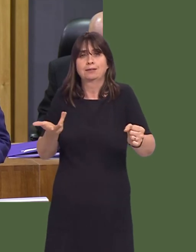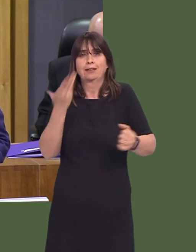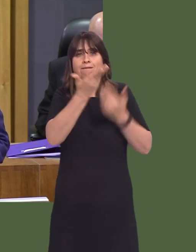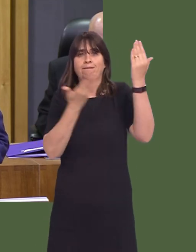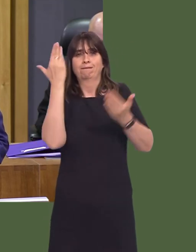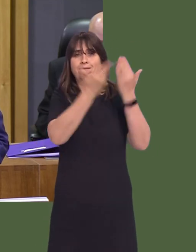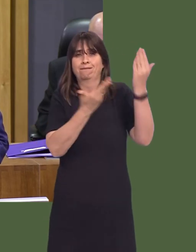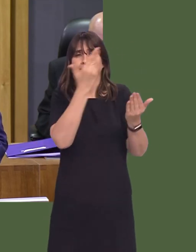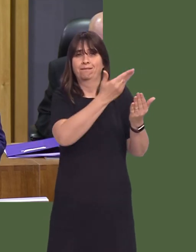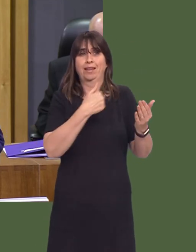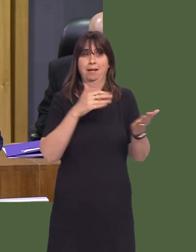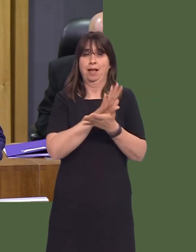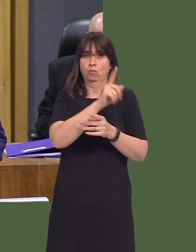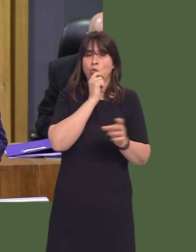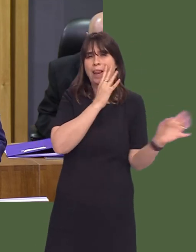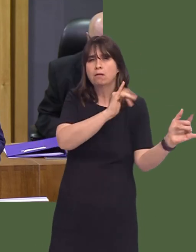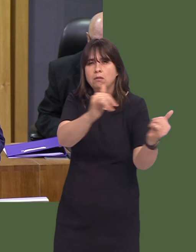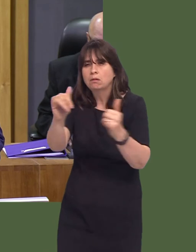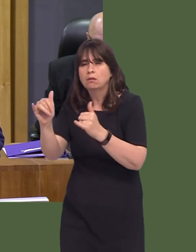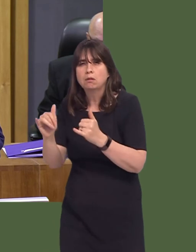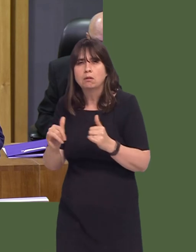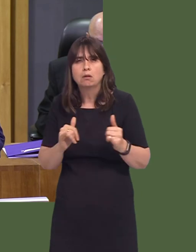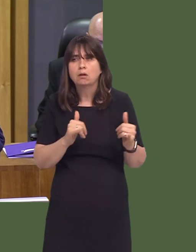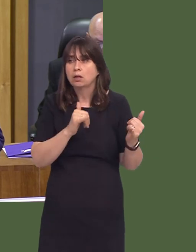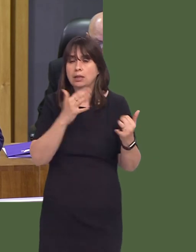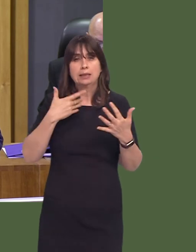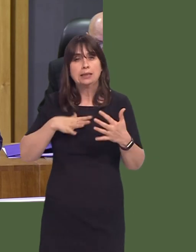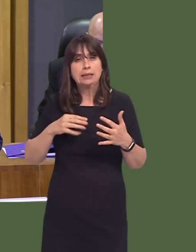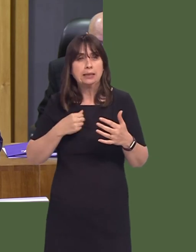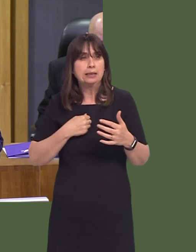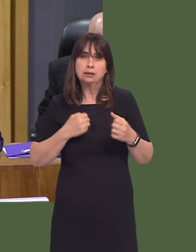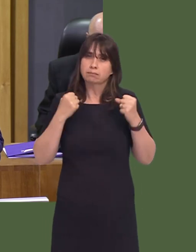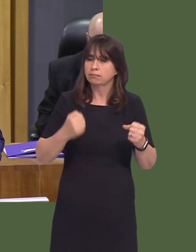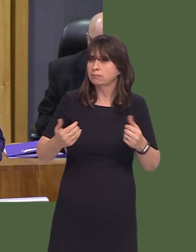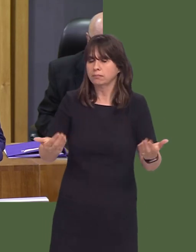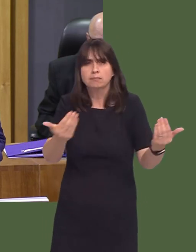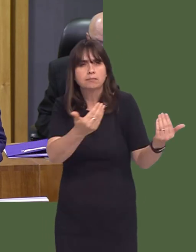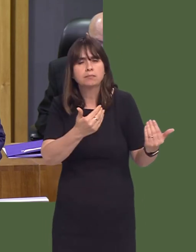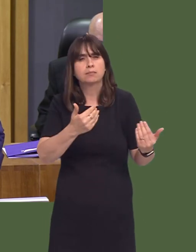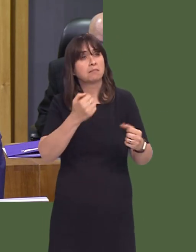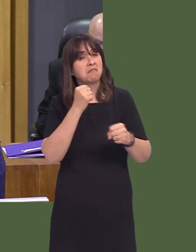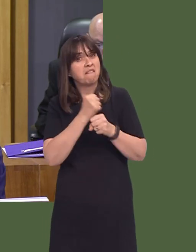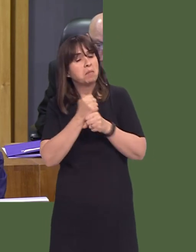that you're going to consult on this and whether we need to take firmer action. I wonder whether you could give an indication of the Government's thinking.